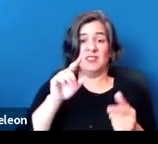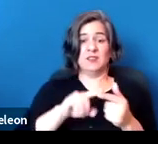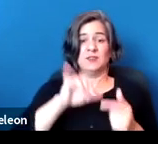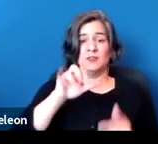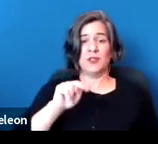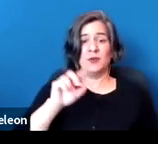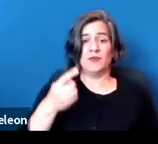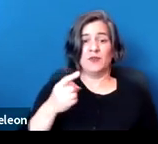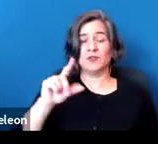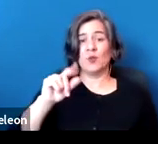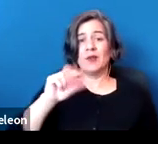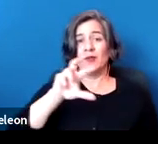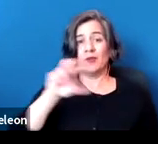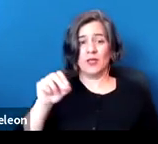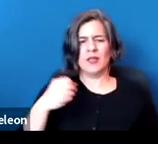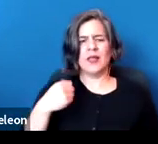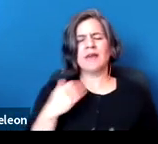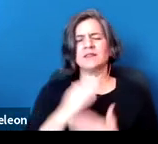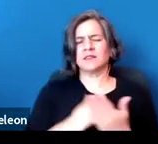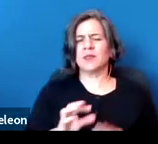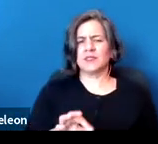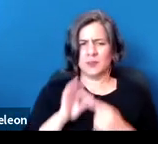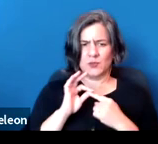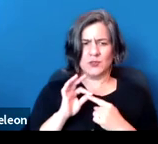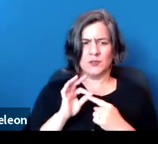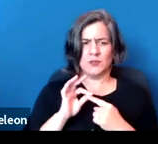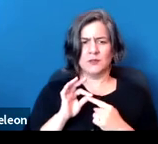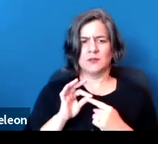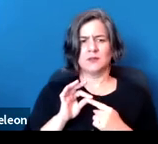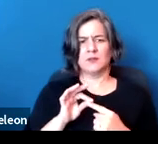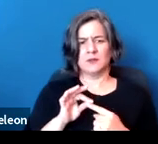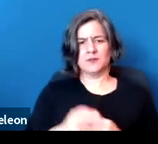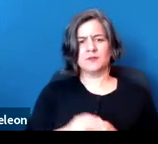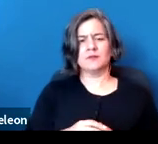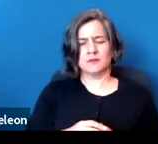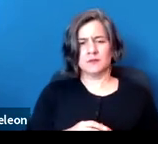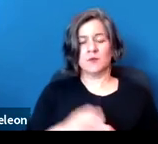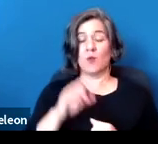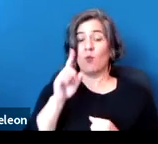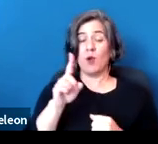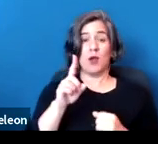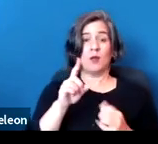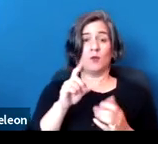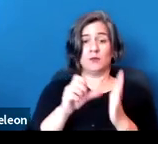There are a number of exceptions, and one of the ones that I wanted to highlight is